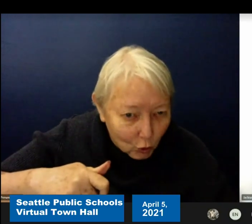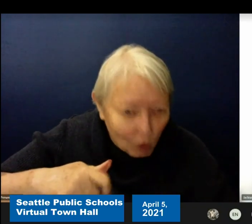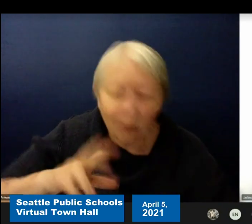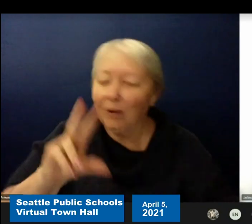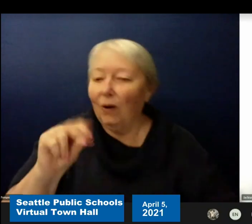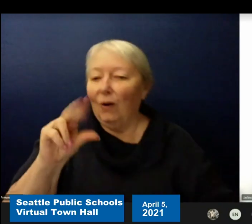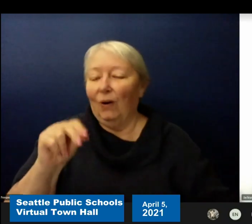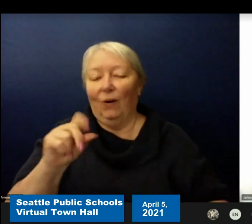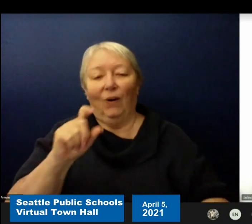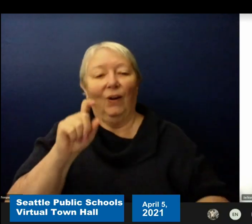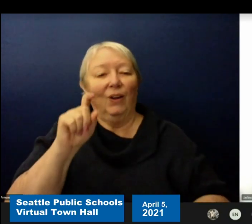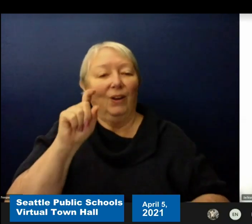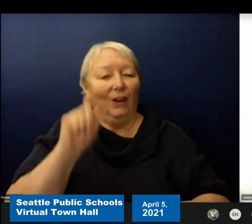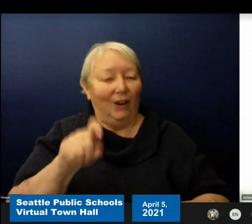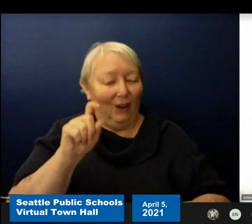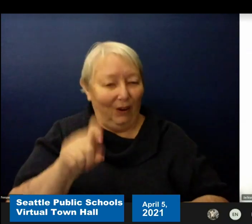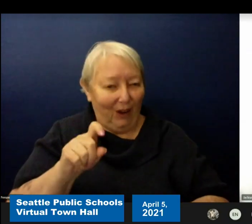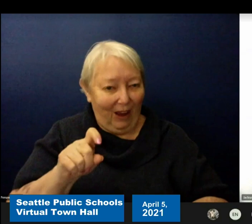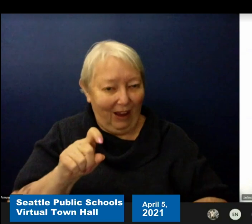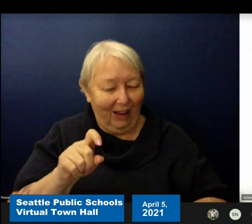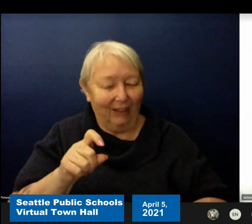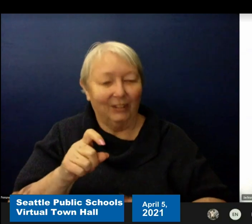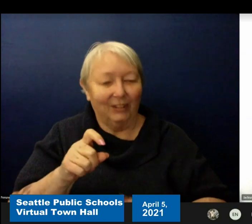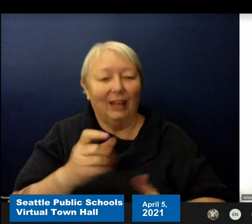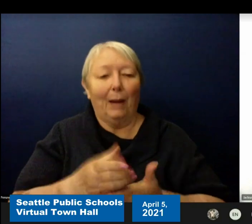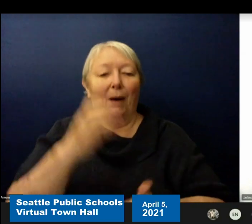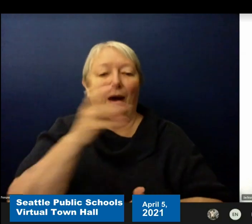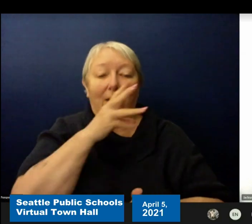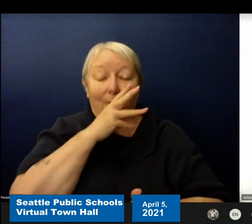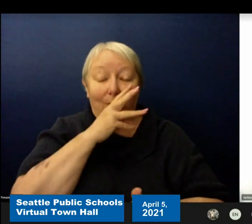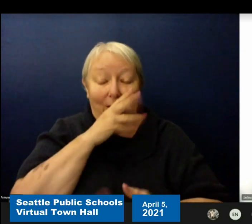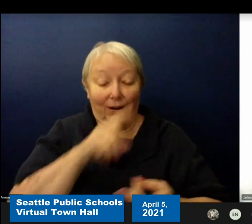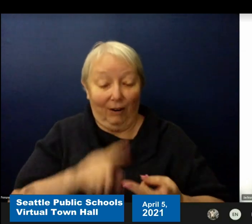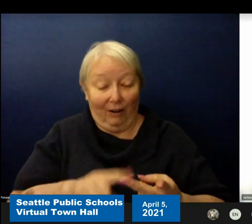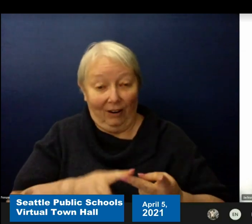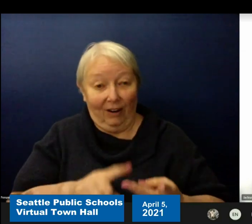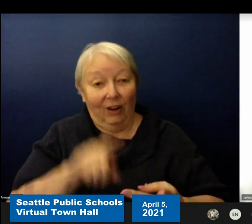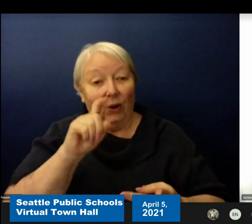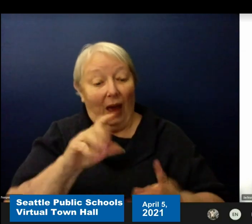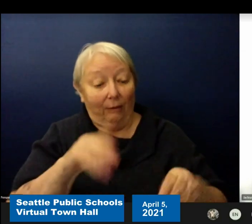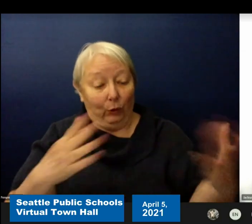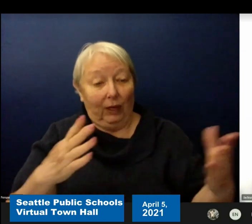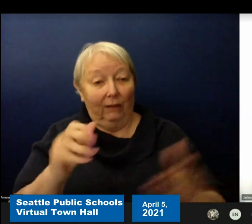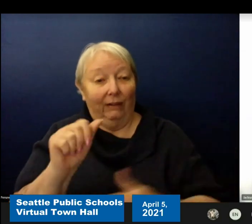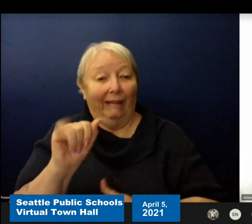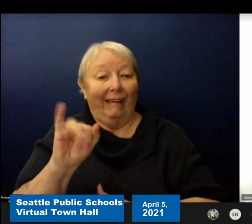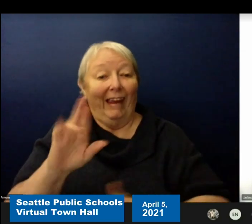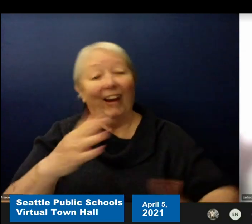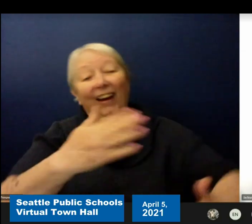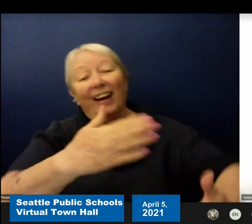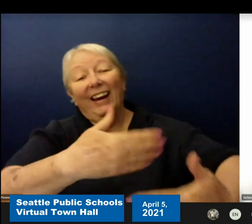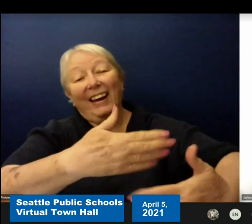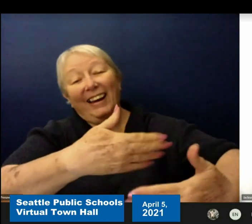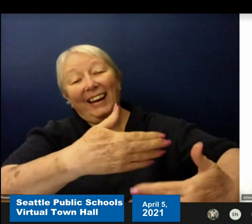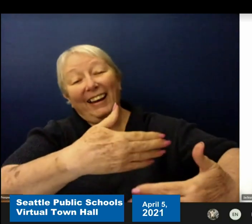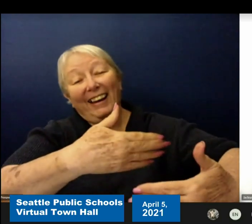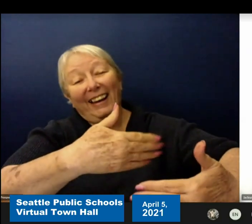Give an air hug. You'll be able to connect with your teacher in-person. Distant but you'll be able to say ‘hi’ and ‘I miss you.